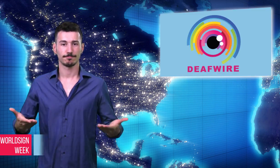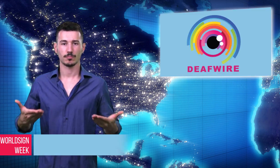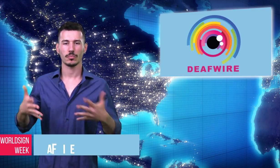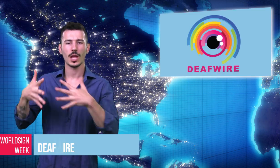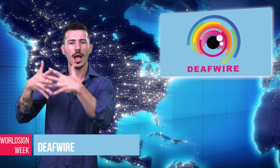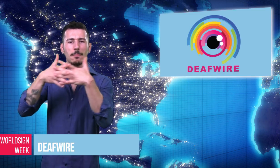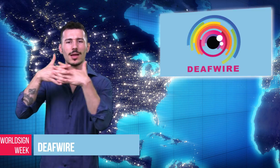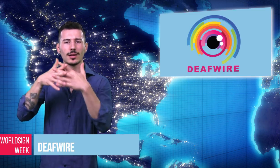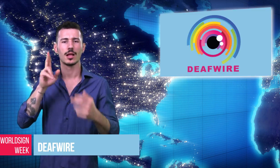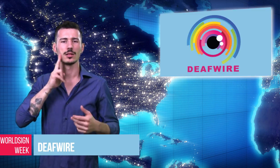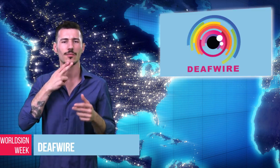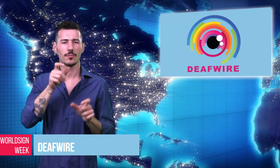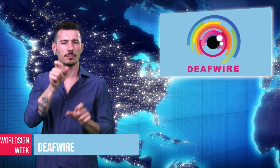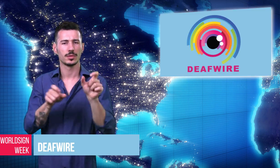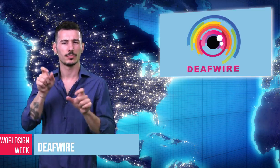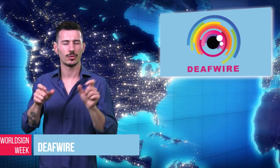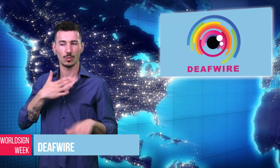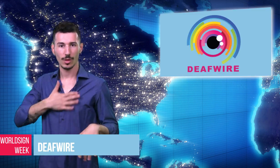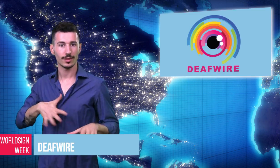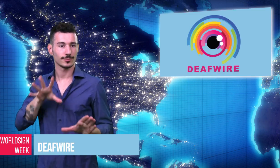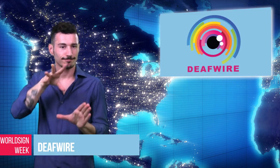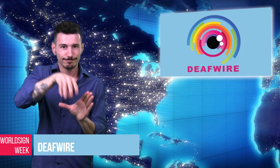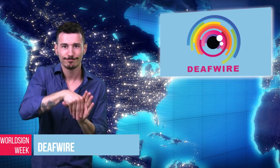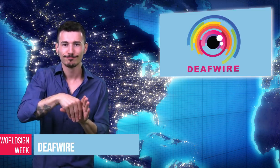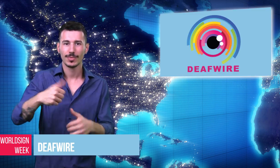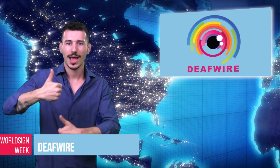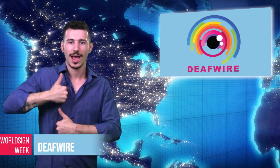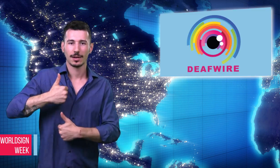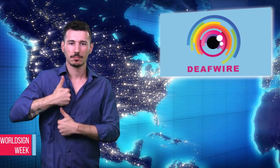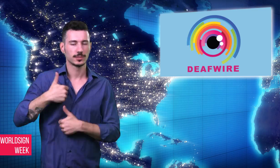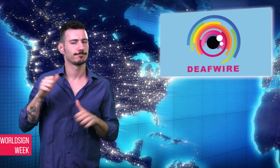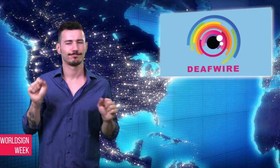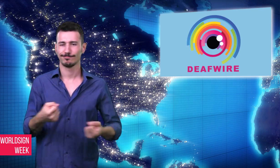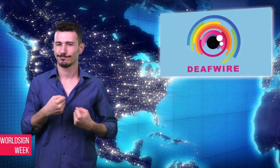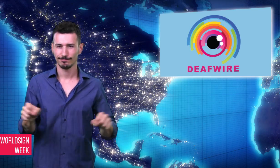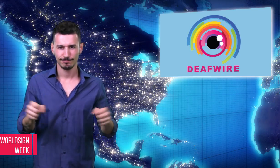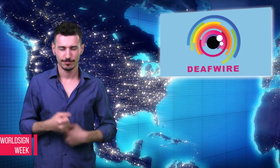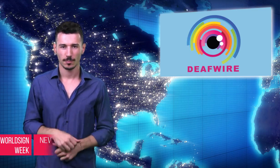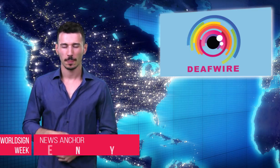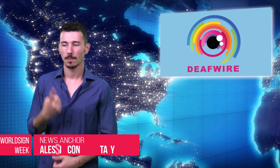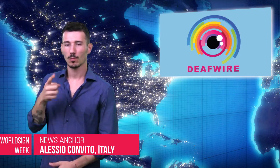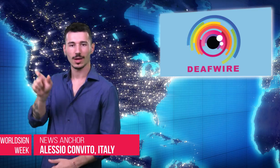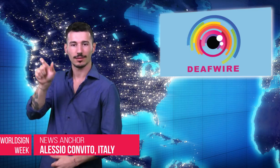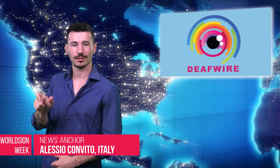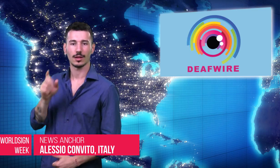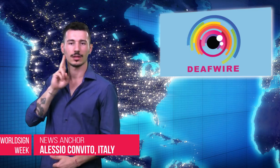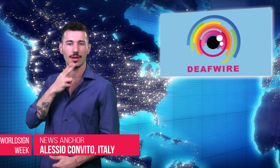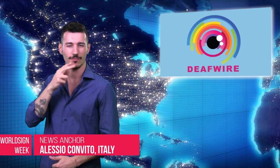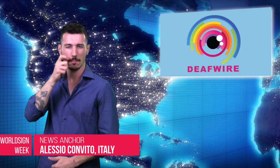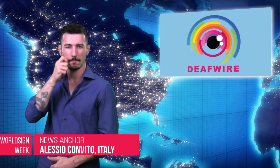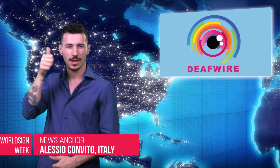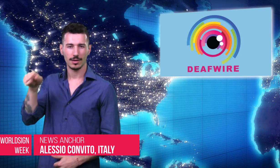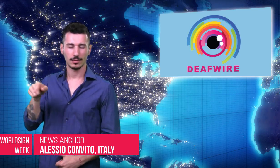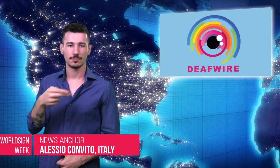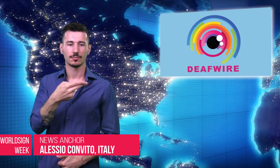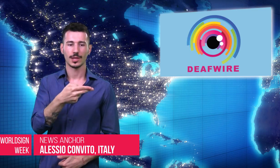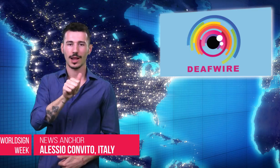Alessio: Deaf people are not allowed to serve or enlist in military service in America.